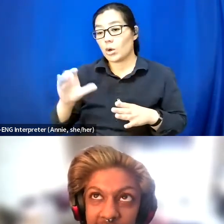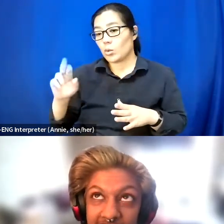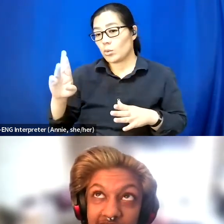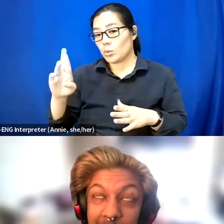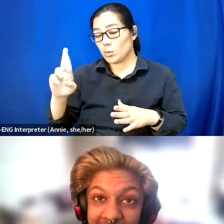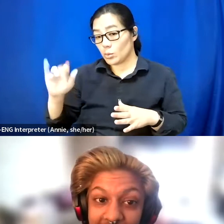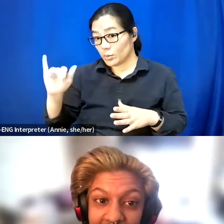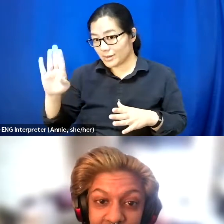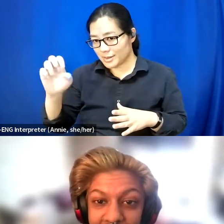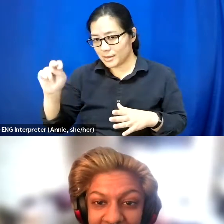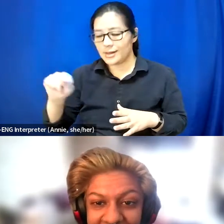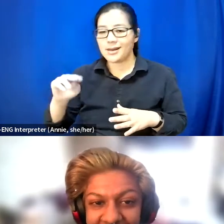In my late twenties.